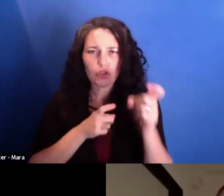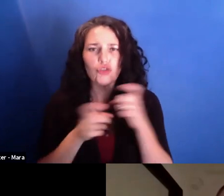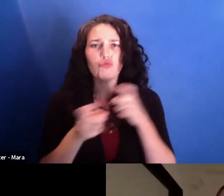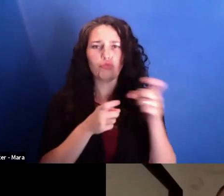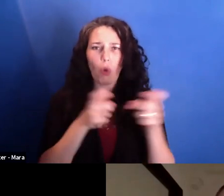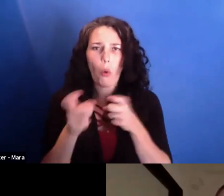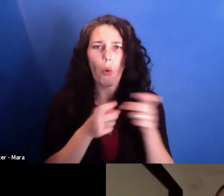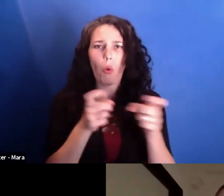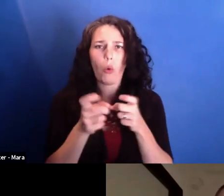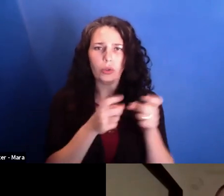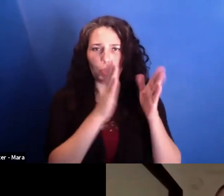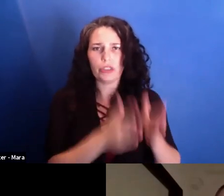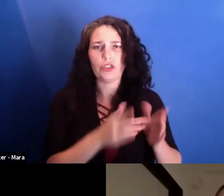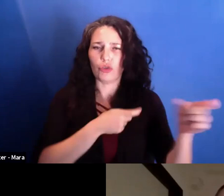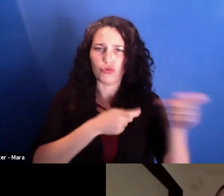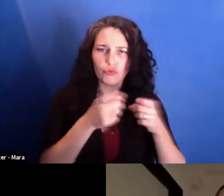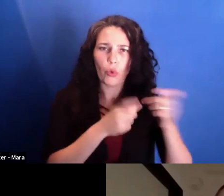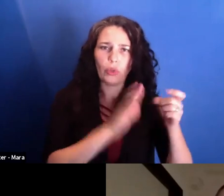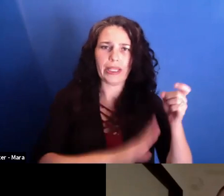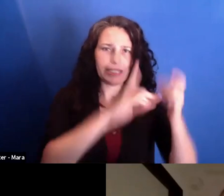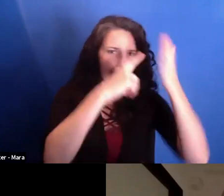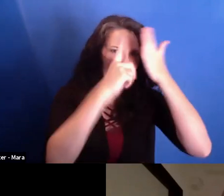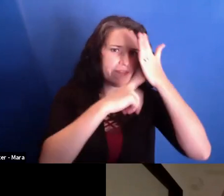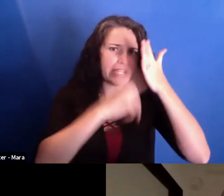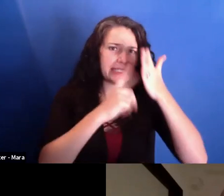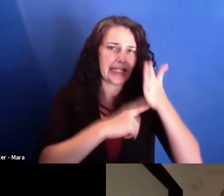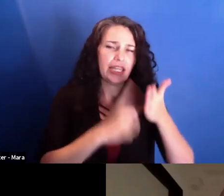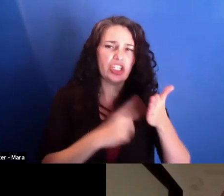It is always more complicated, for example,